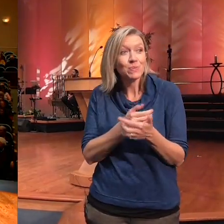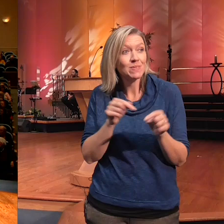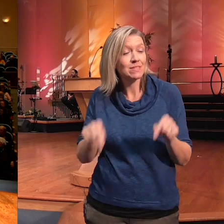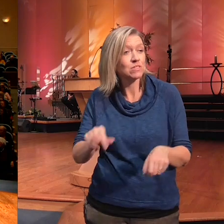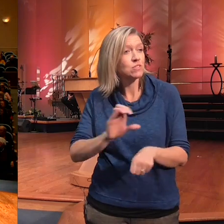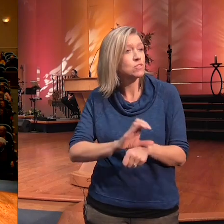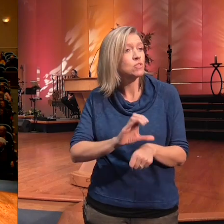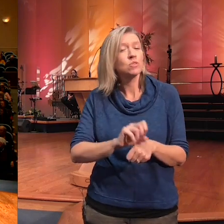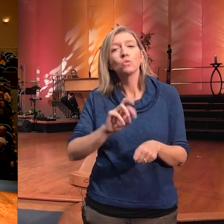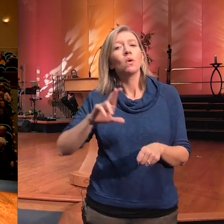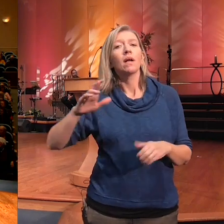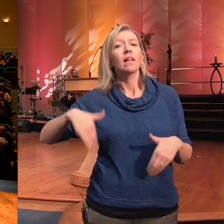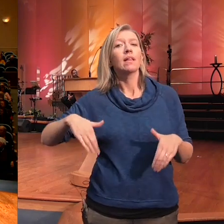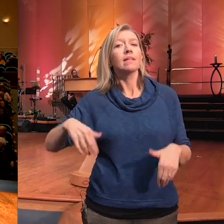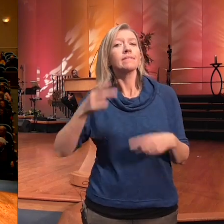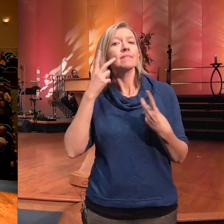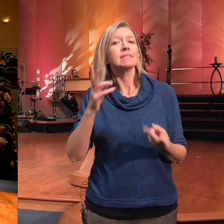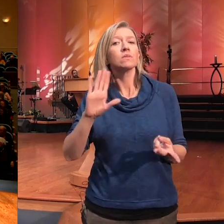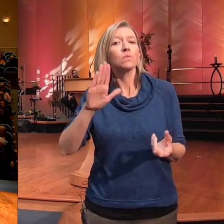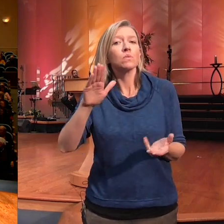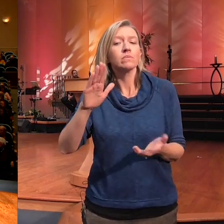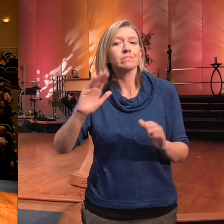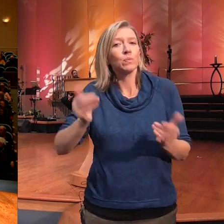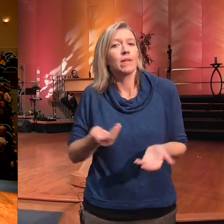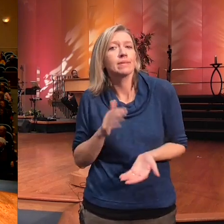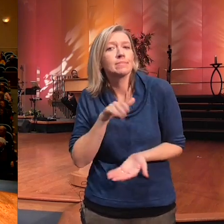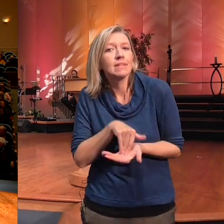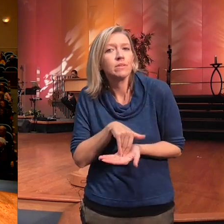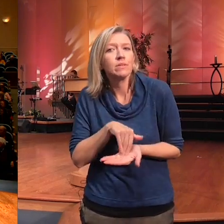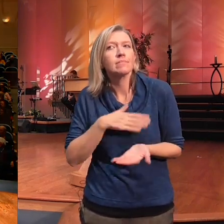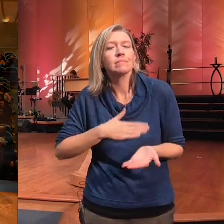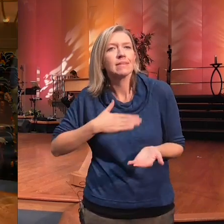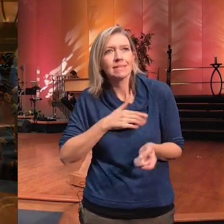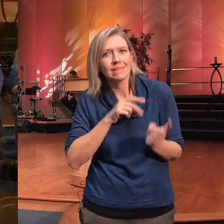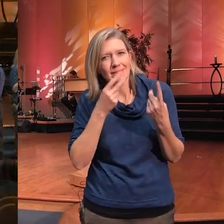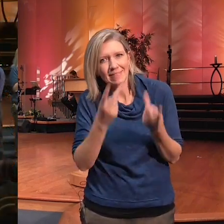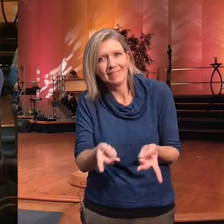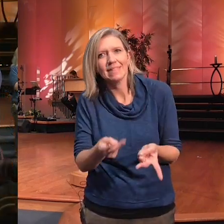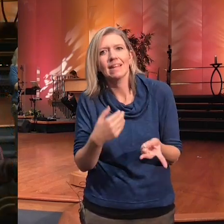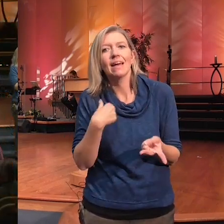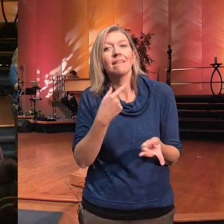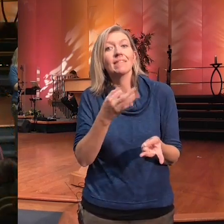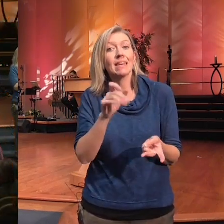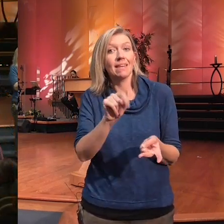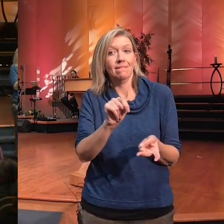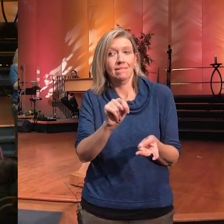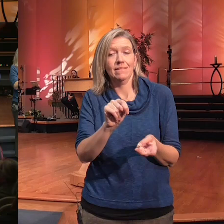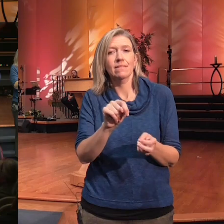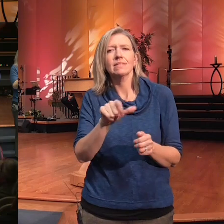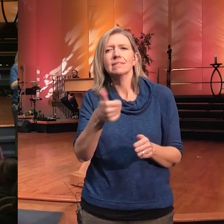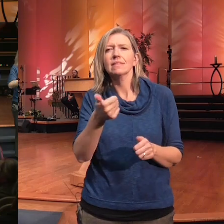Center please come by I'll be there today we have a gift to give you in it is a 10% discount at our